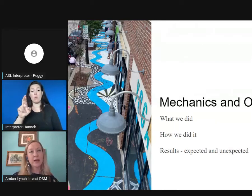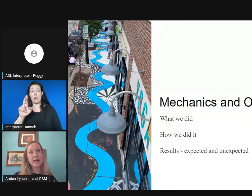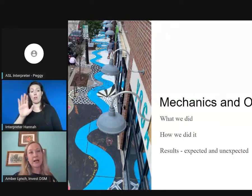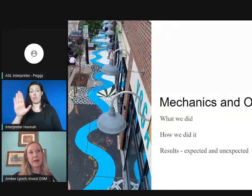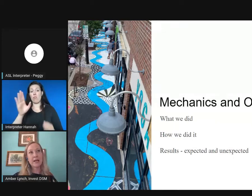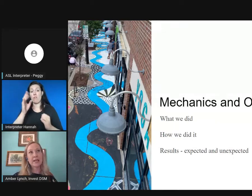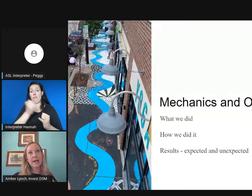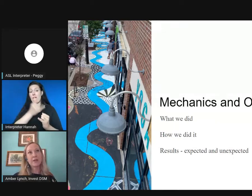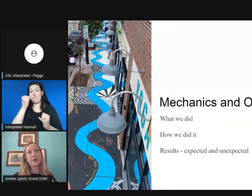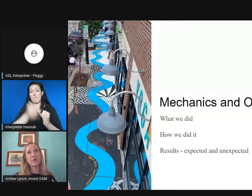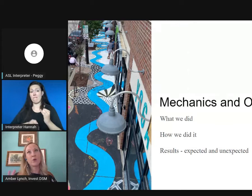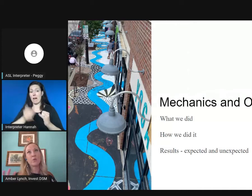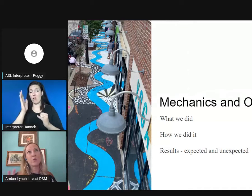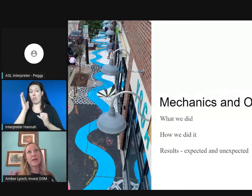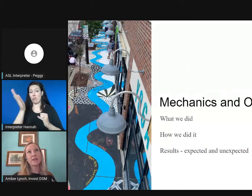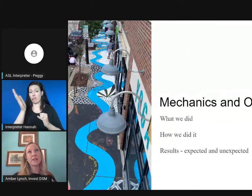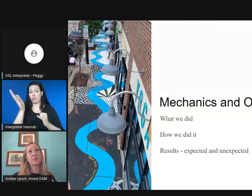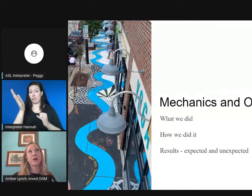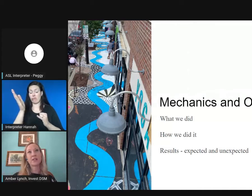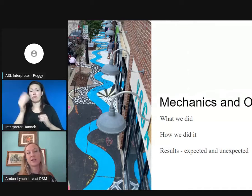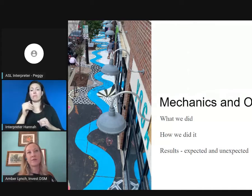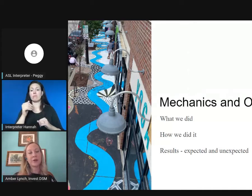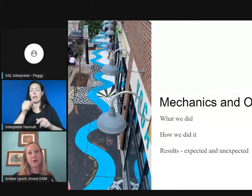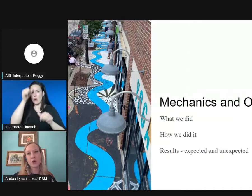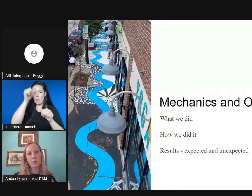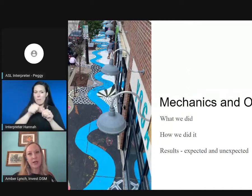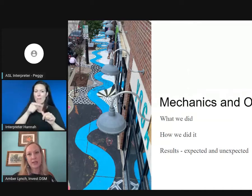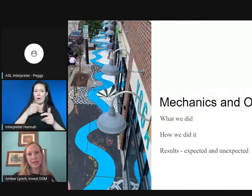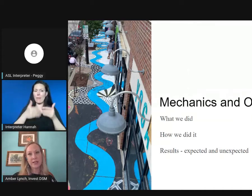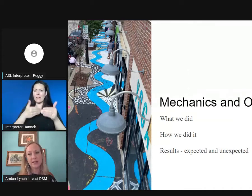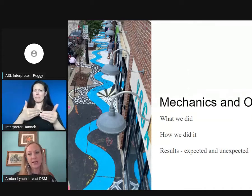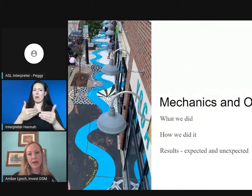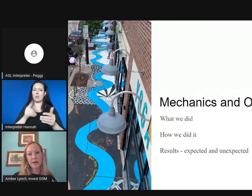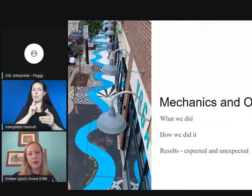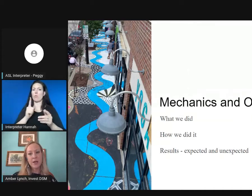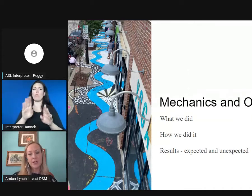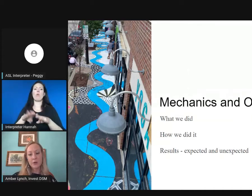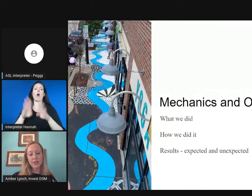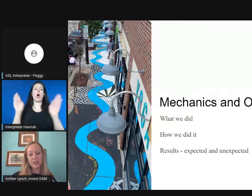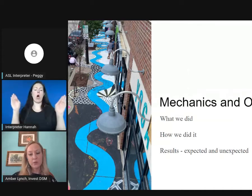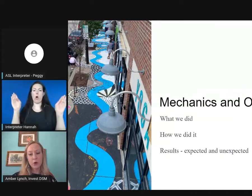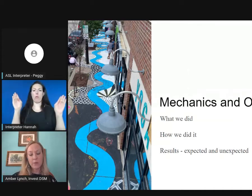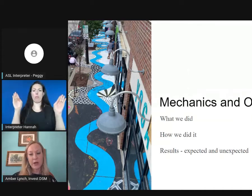and, again, you know, we went into this process very open-ended, saying, you know, this is more about